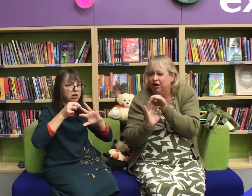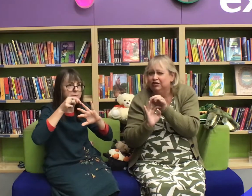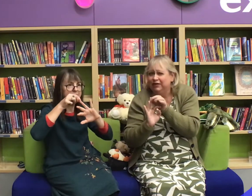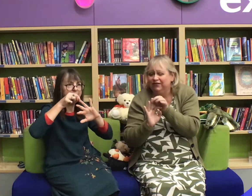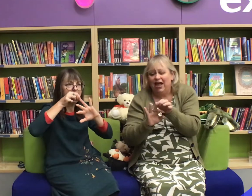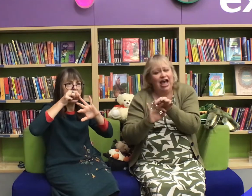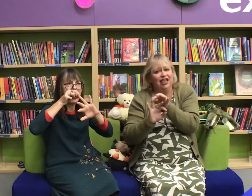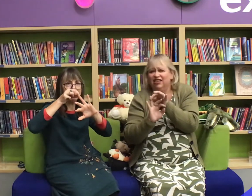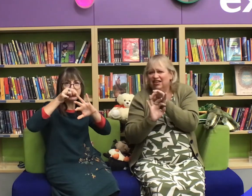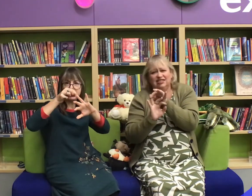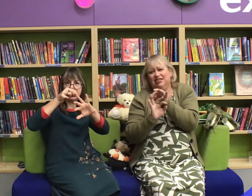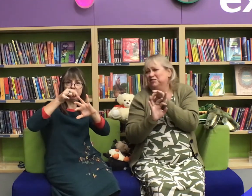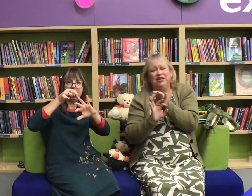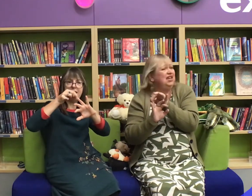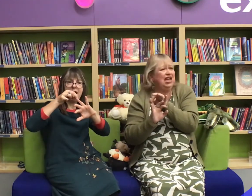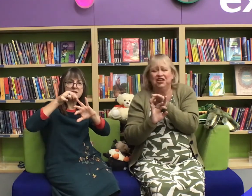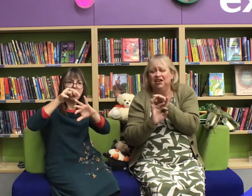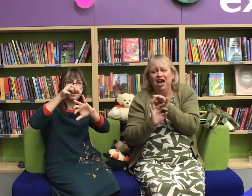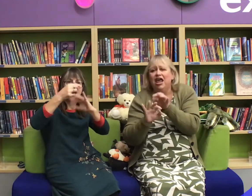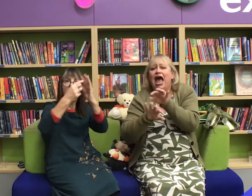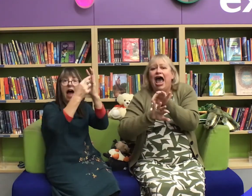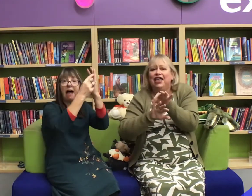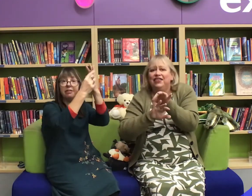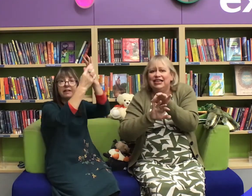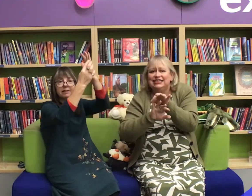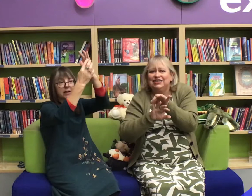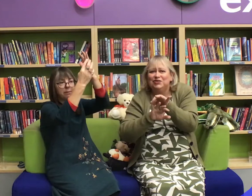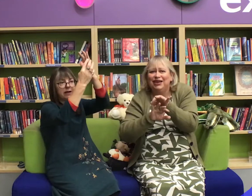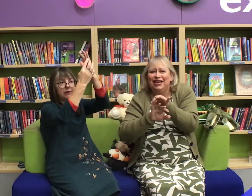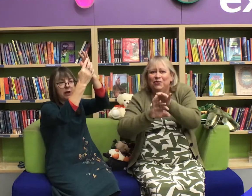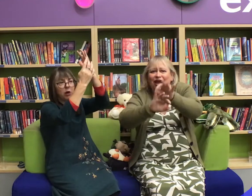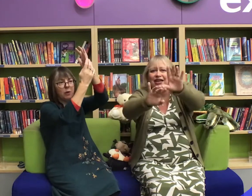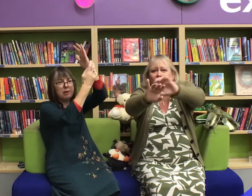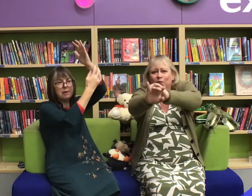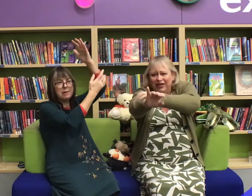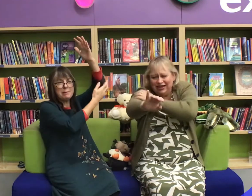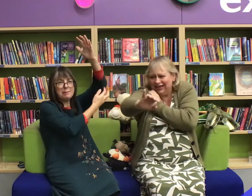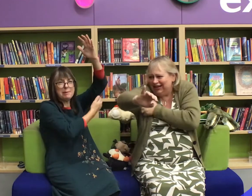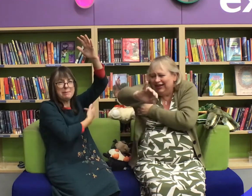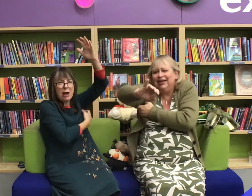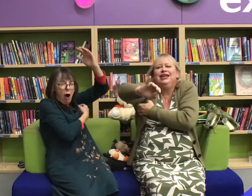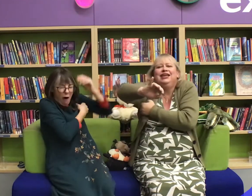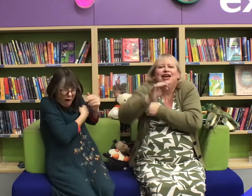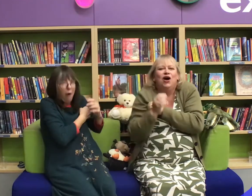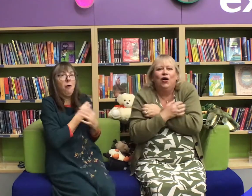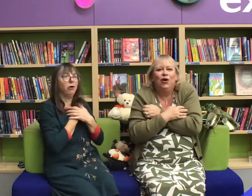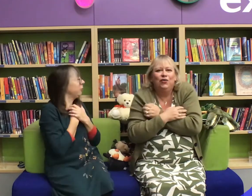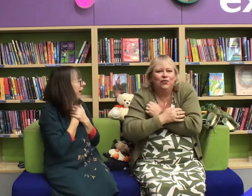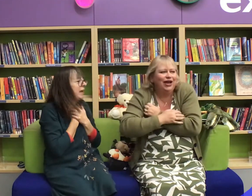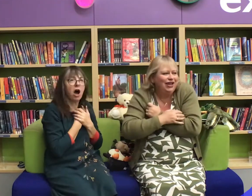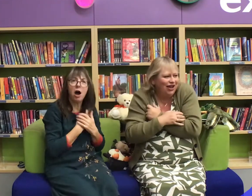roast beef and this little piggy had none, and this little piggy went weeee all the way